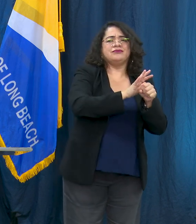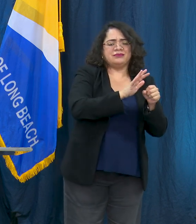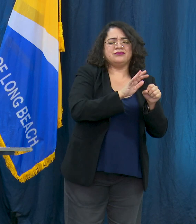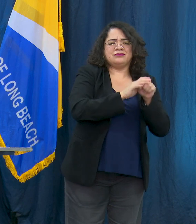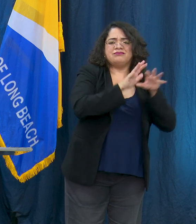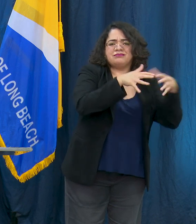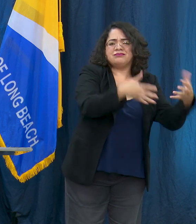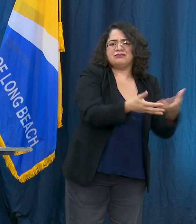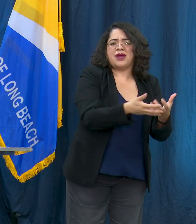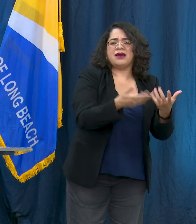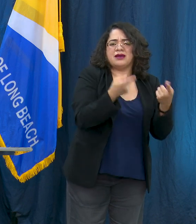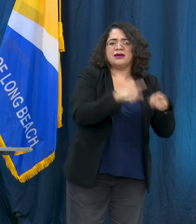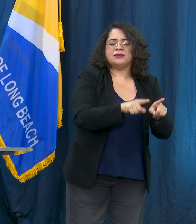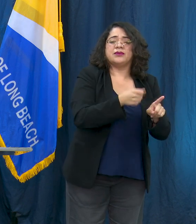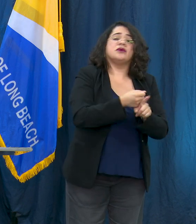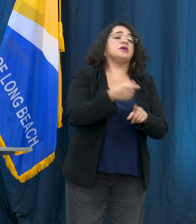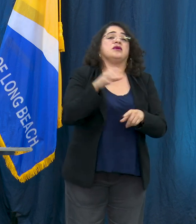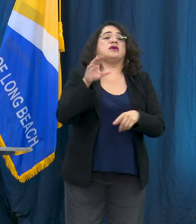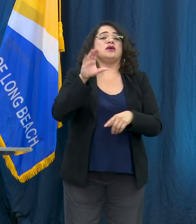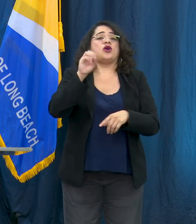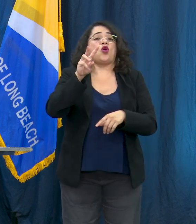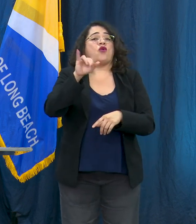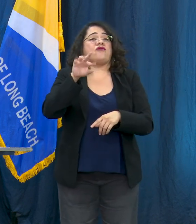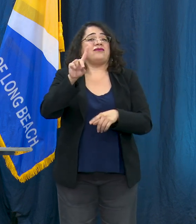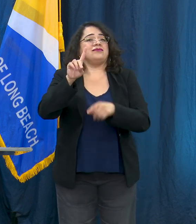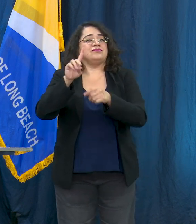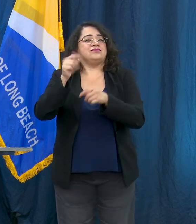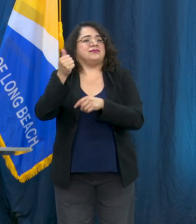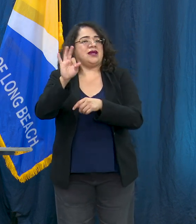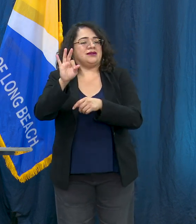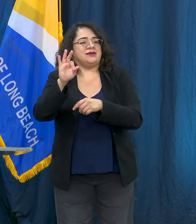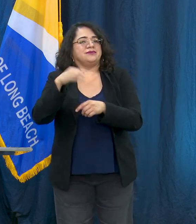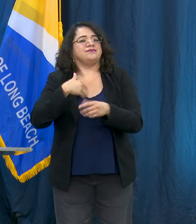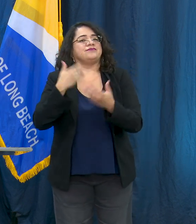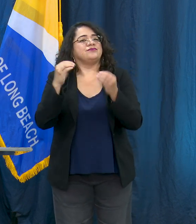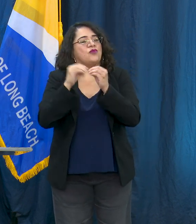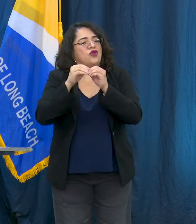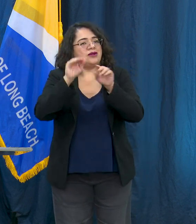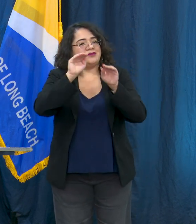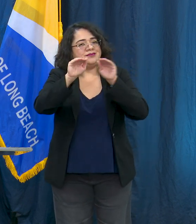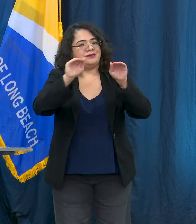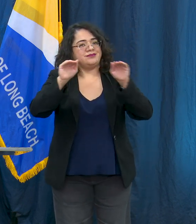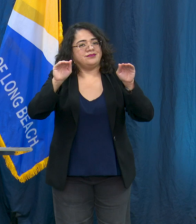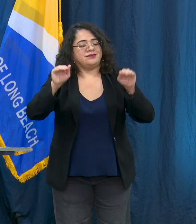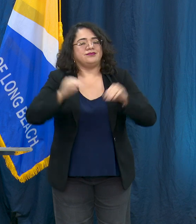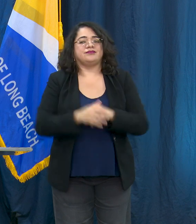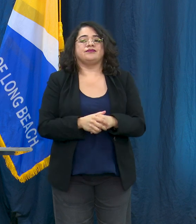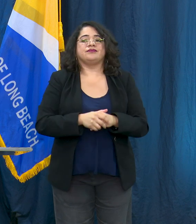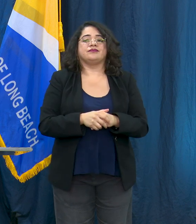what would COVID be without more reminders. So we do want to make sure that as